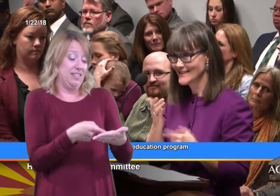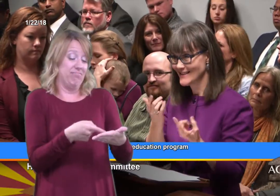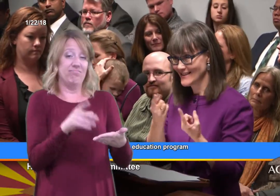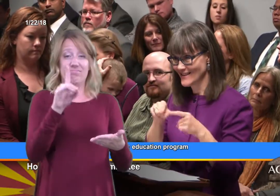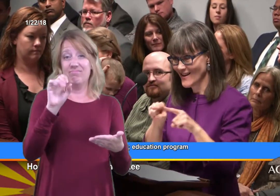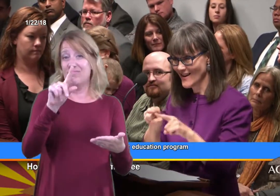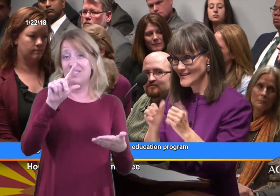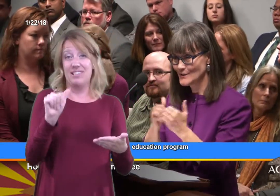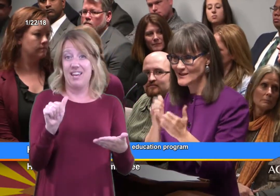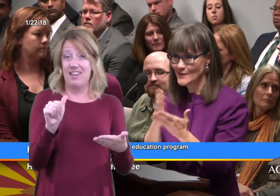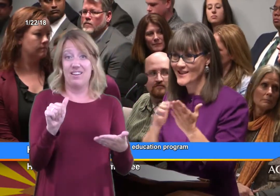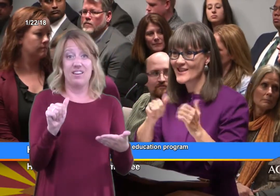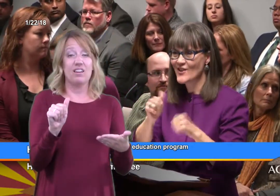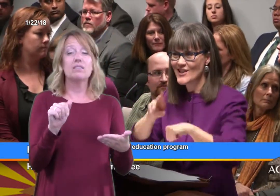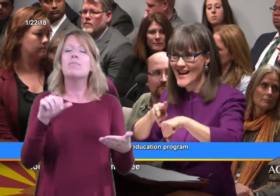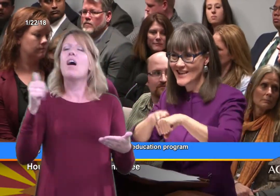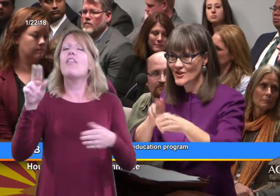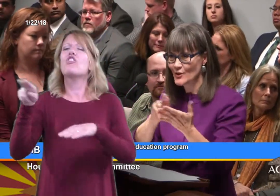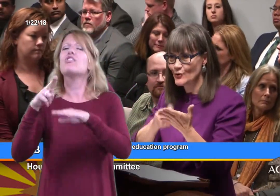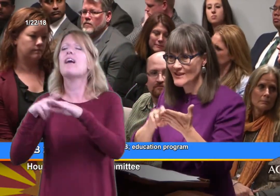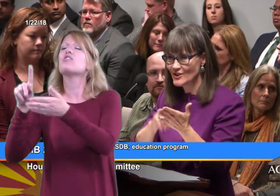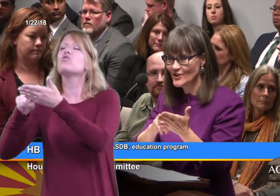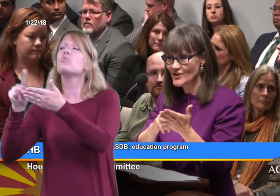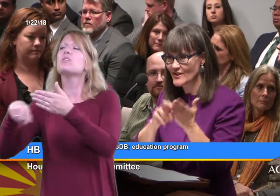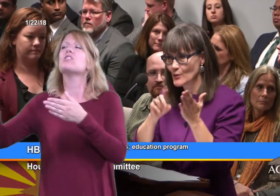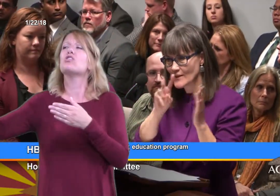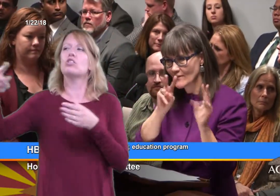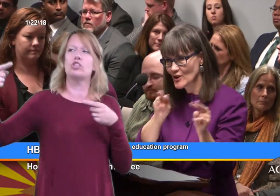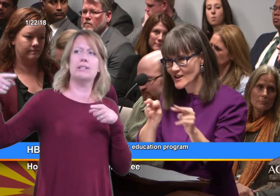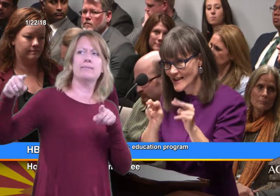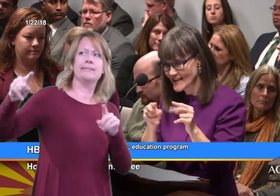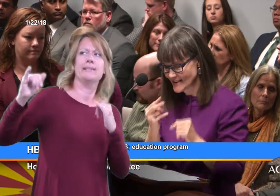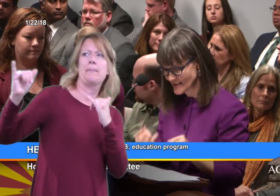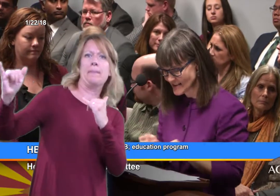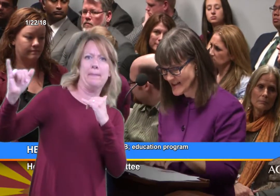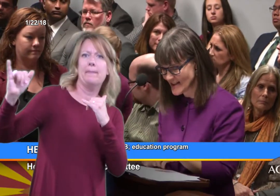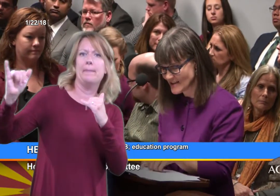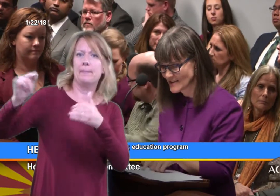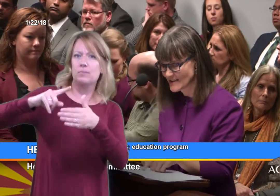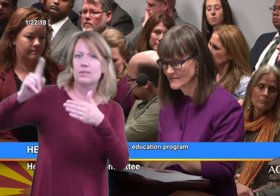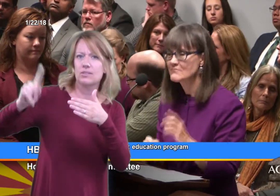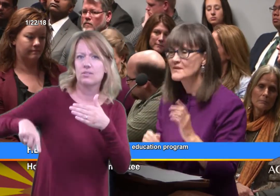and it aligns with some of the other national research that we've looked at and seen.